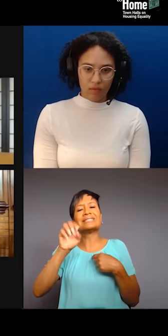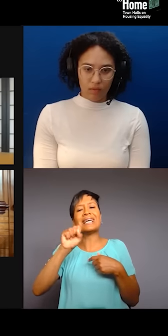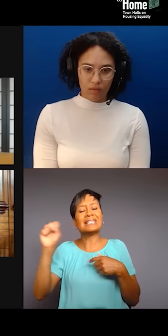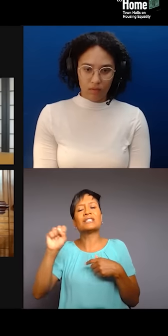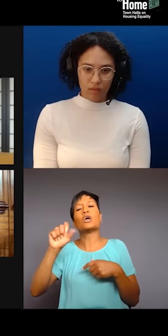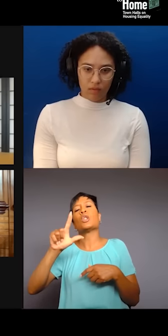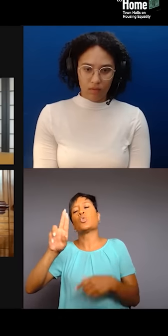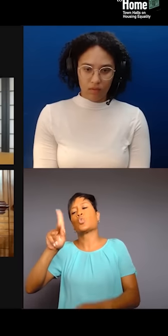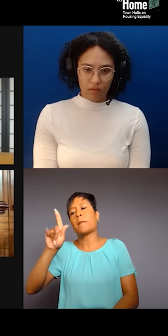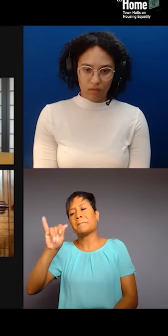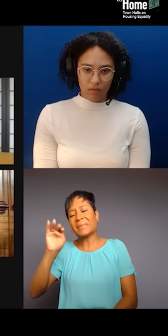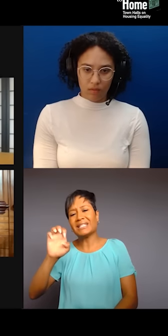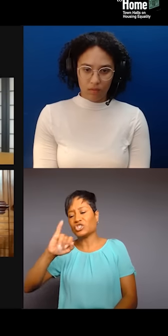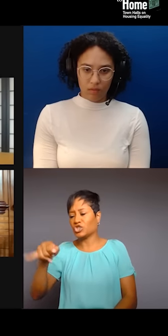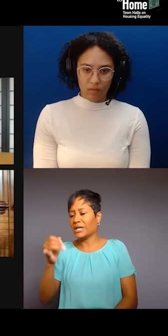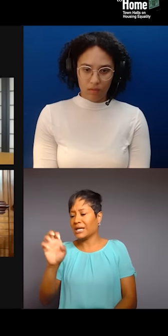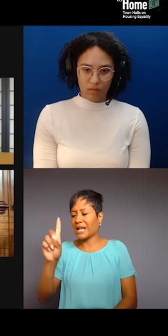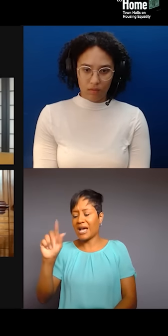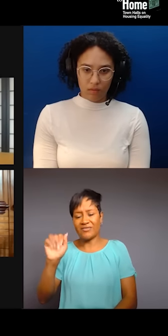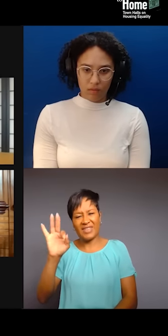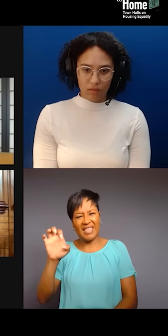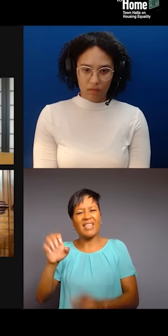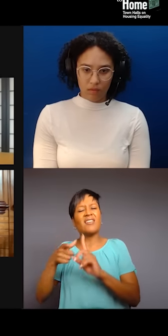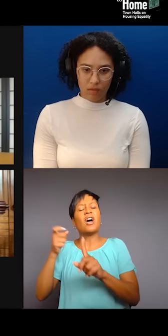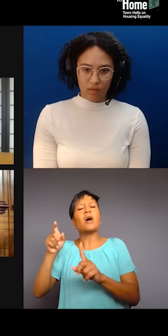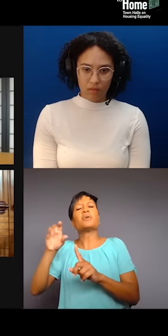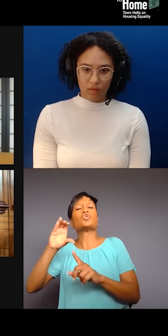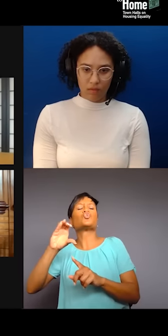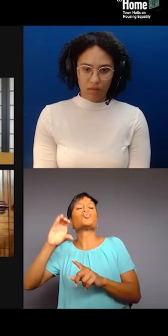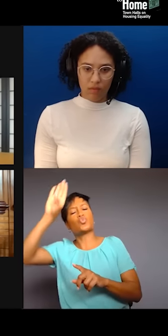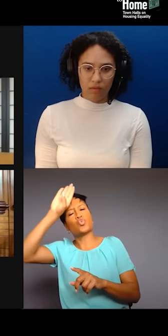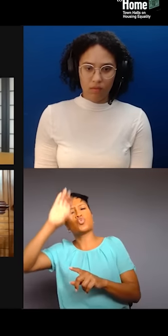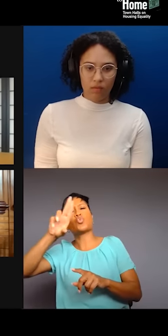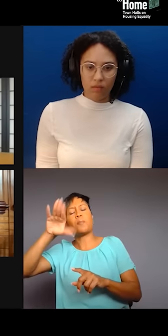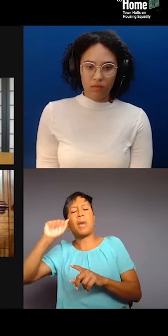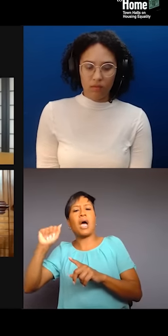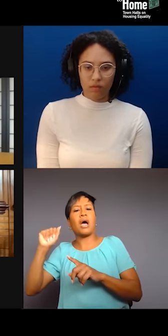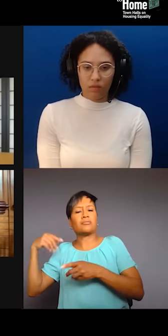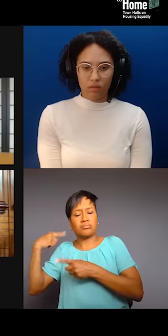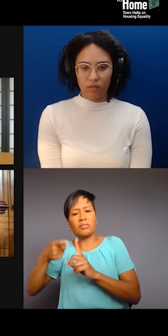Dahomey, Yorubaland, Nigeria. And as such, you know, I'm walking with those ancestors too.